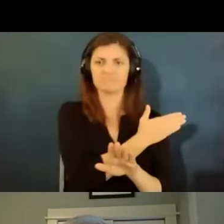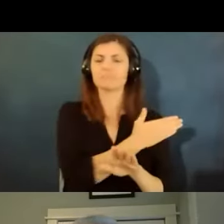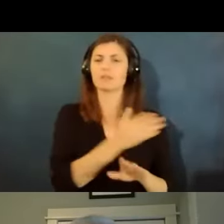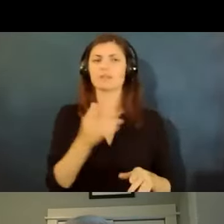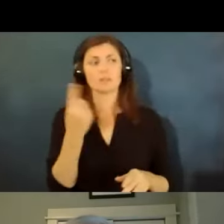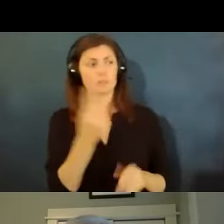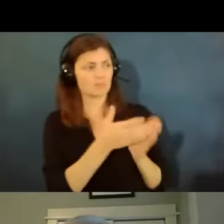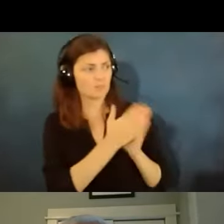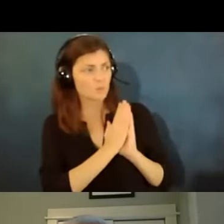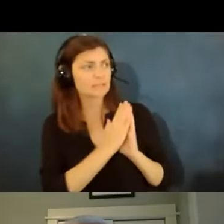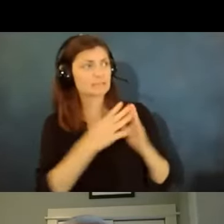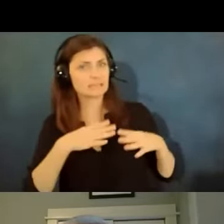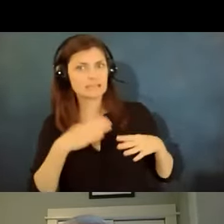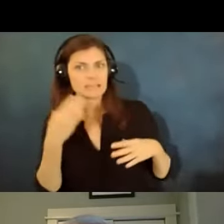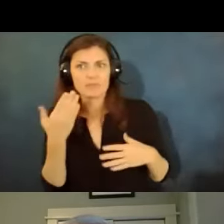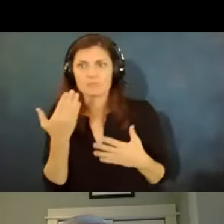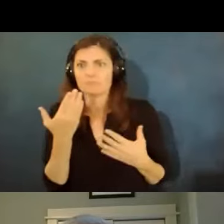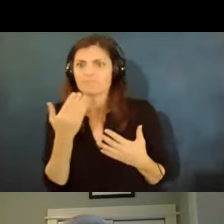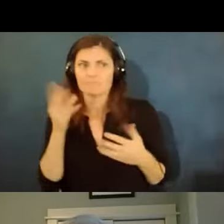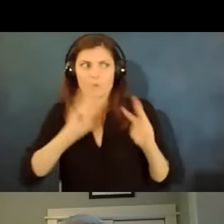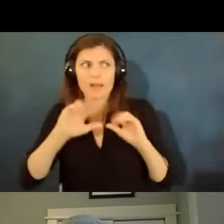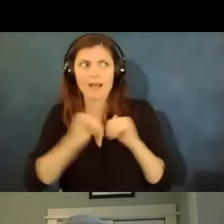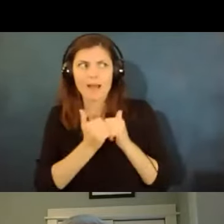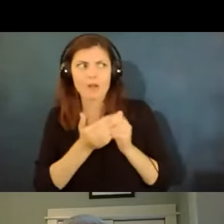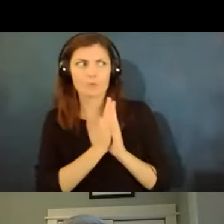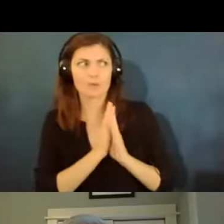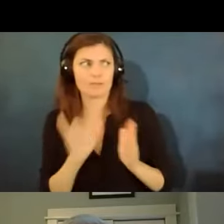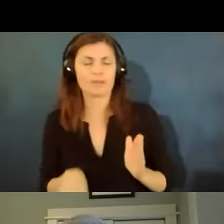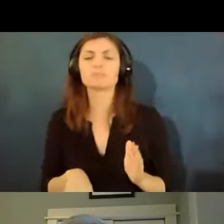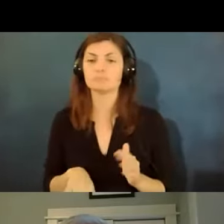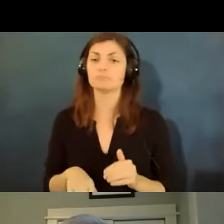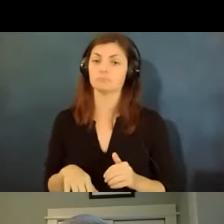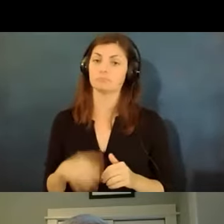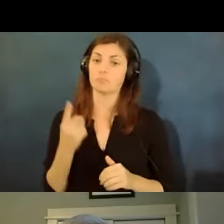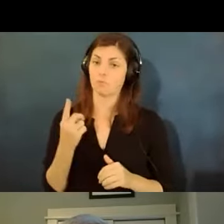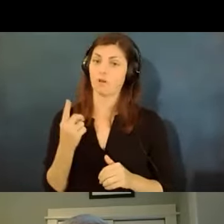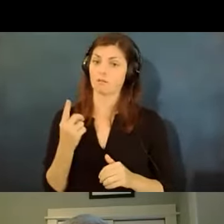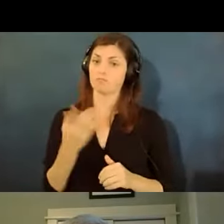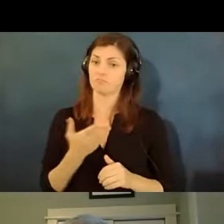i'm sort of worried how do i do it one of the things we would advise them is to ask their